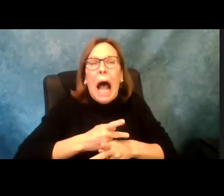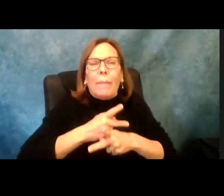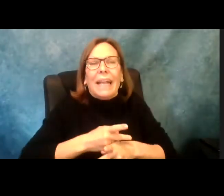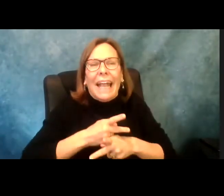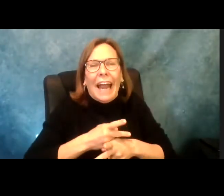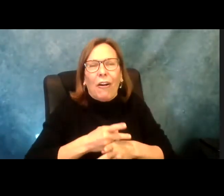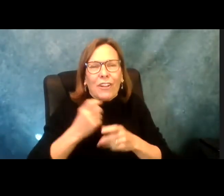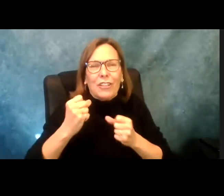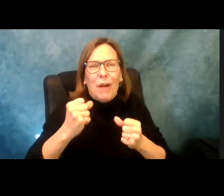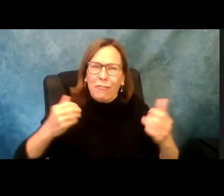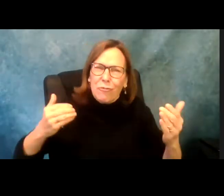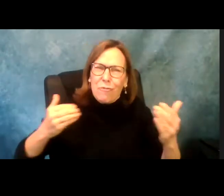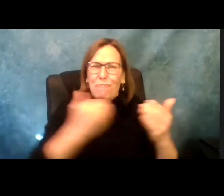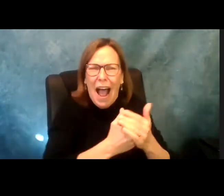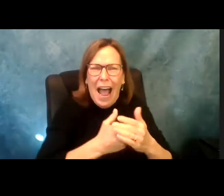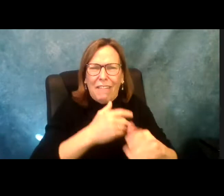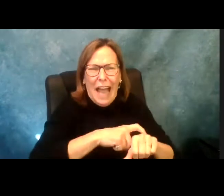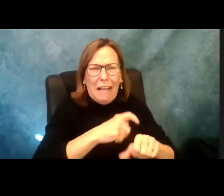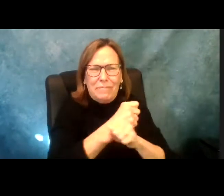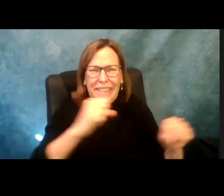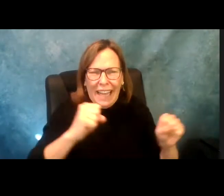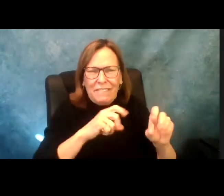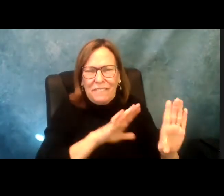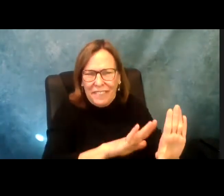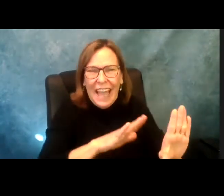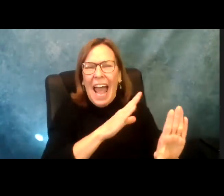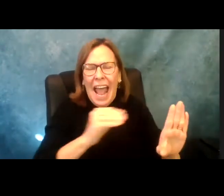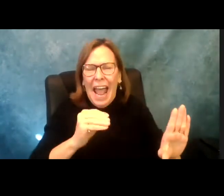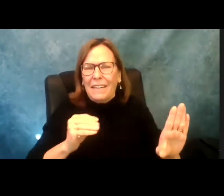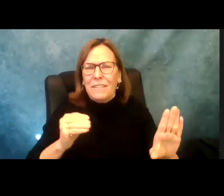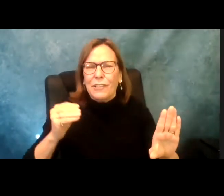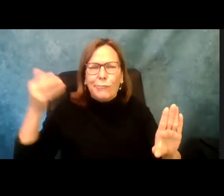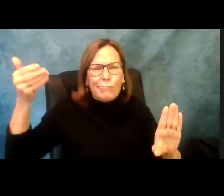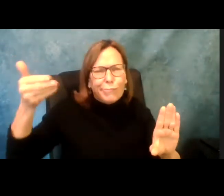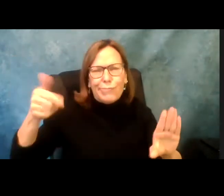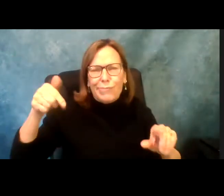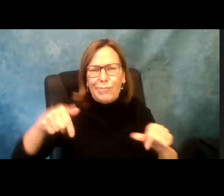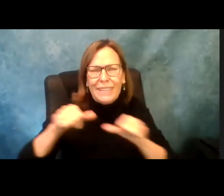here. I'm on my way it Albany . I will be as careful as possible driving slow so I can make it there in one piece and